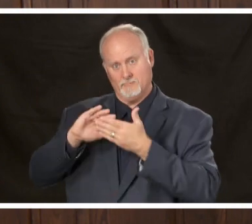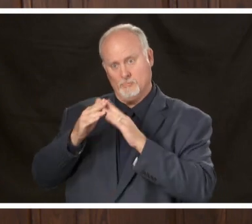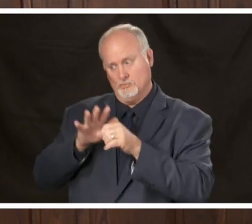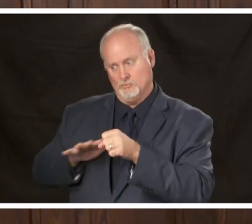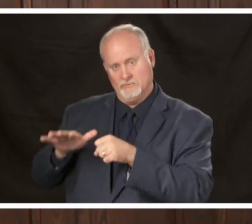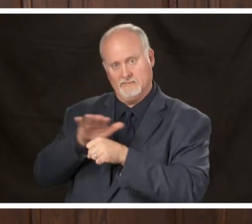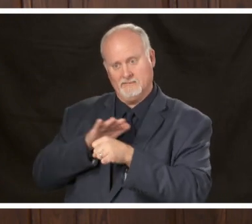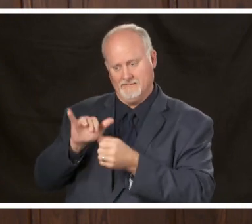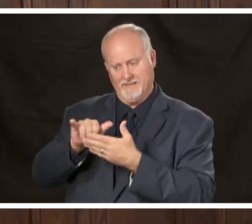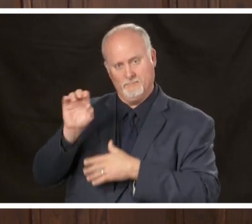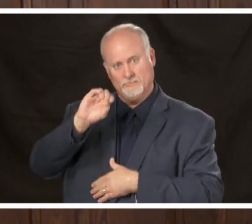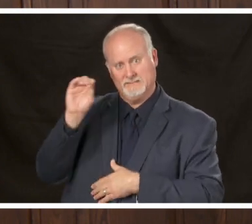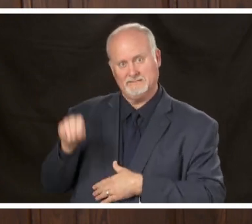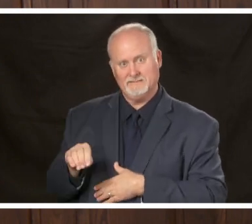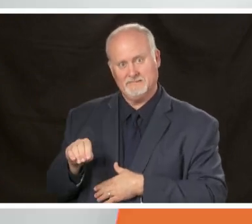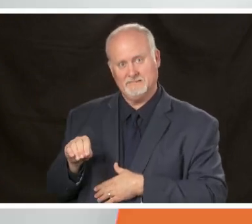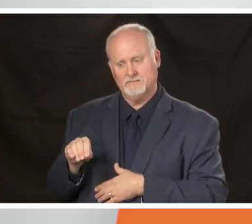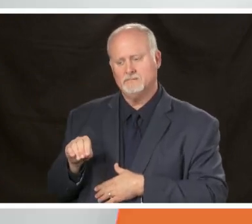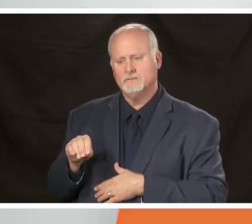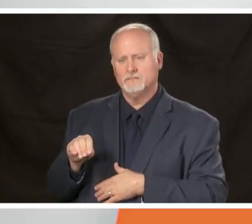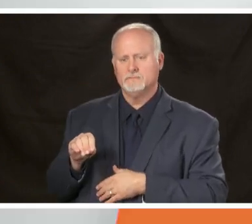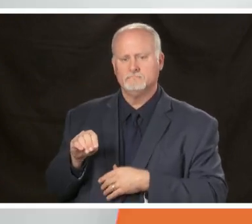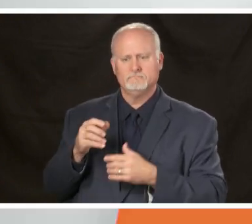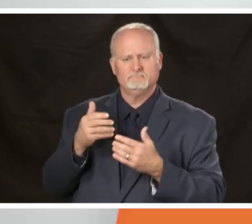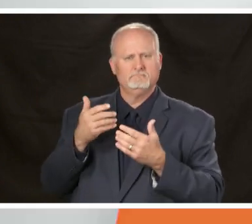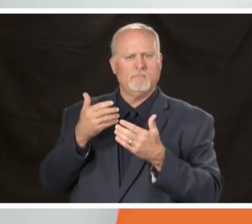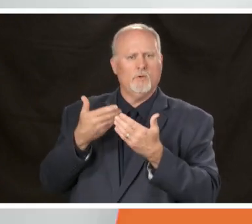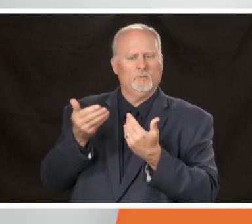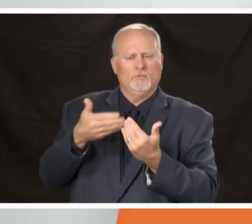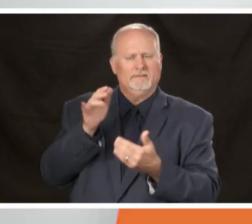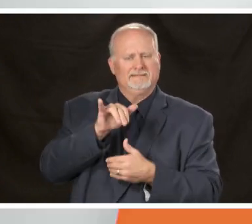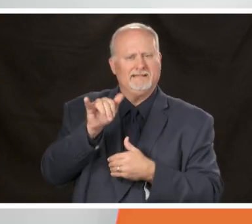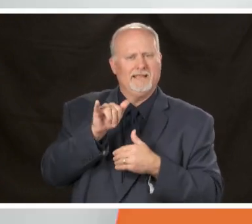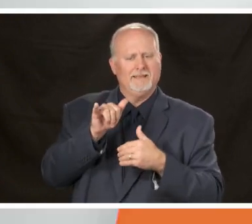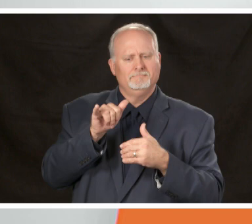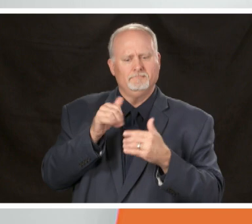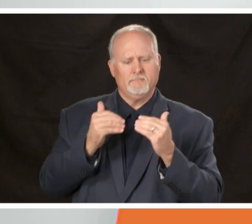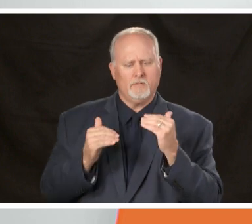percentage of deaths is pretty close to the percentage of the population and for